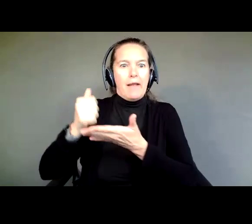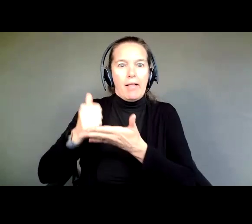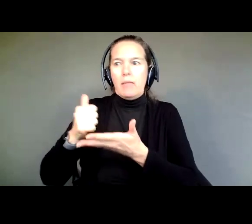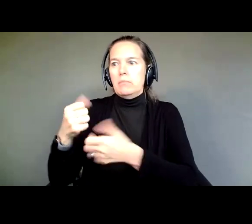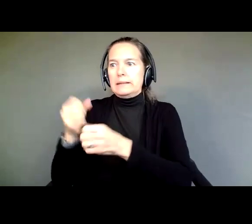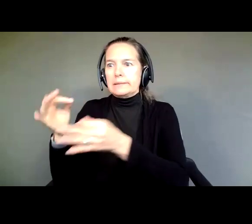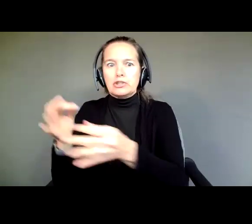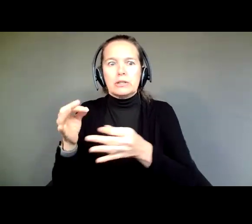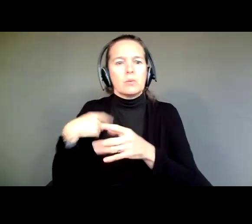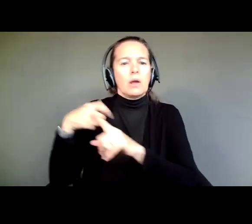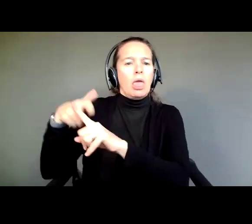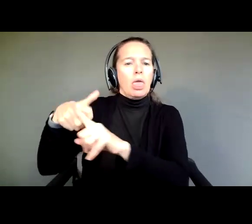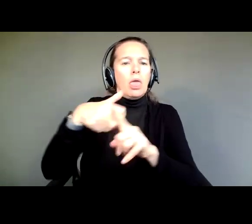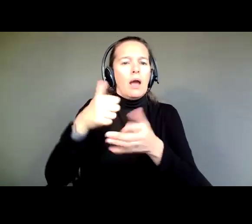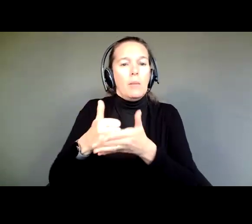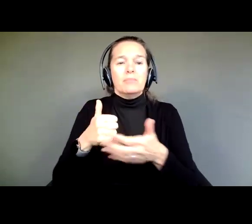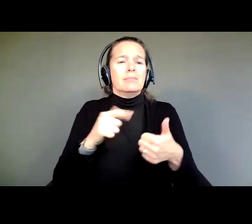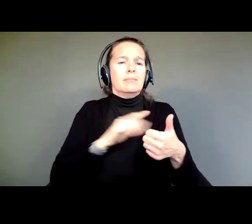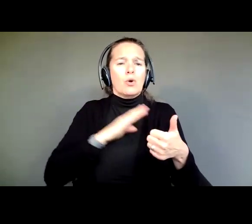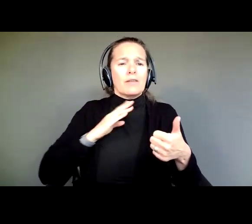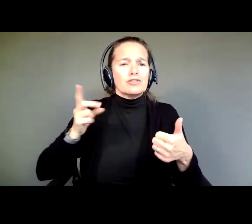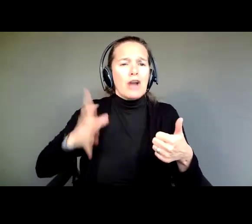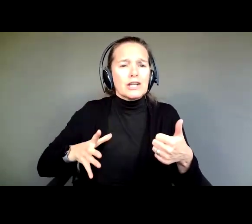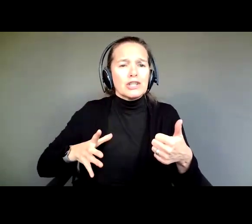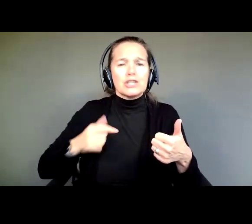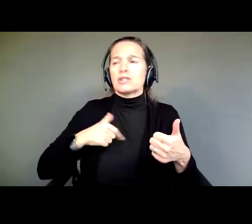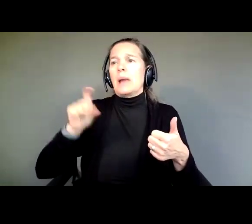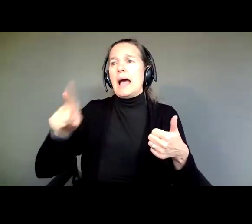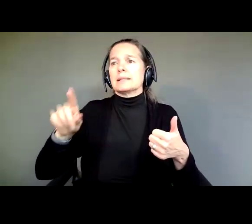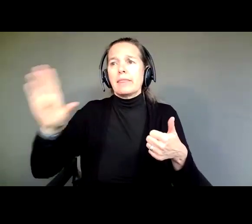We have a Board of Directors sometimes to ask questions and get input from, and sometimes